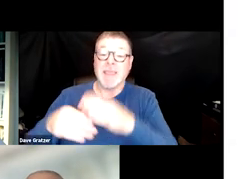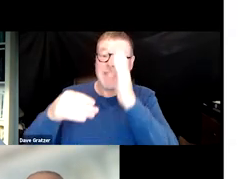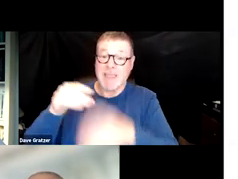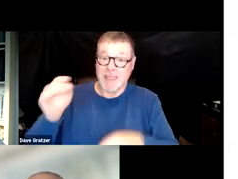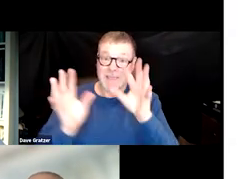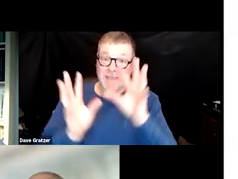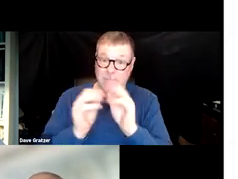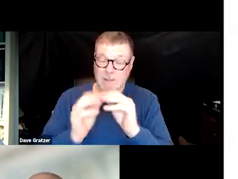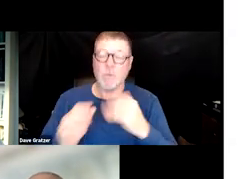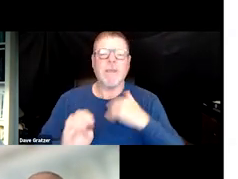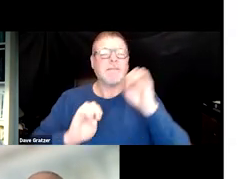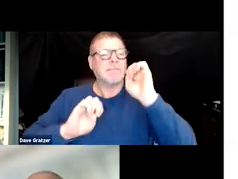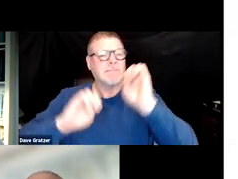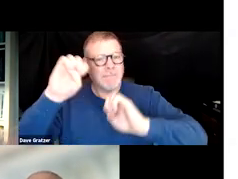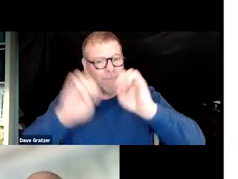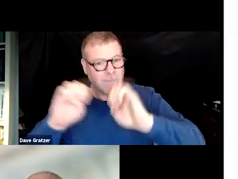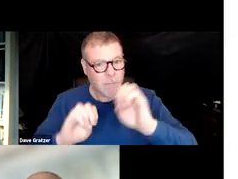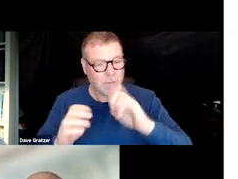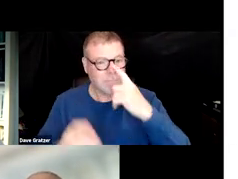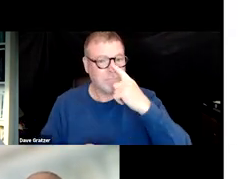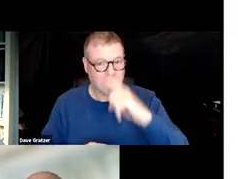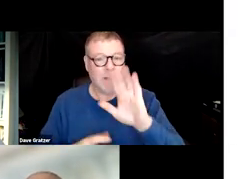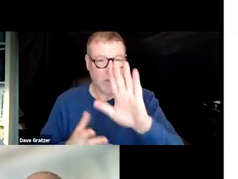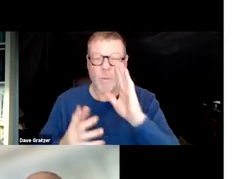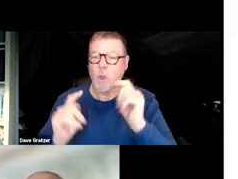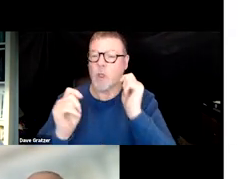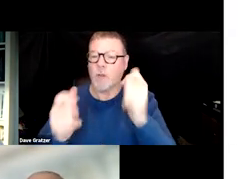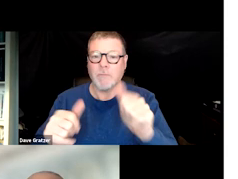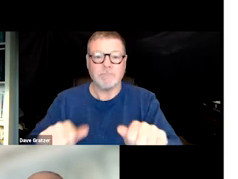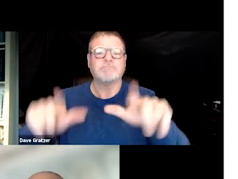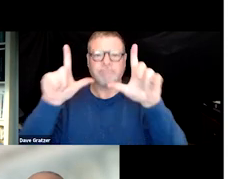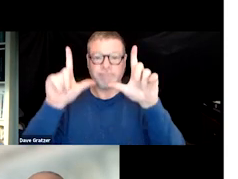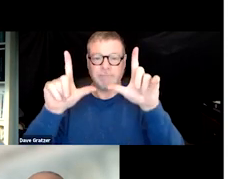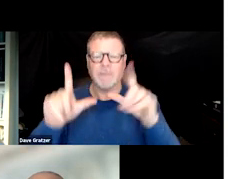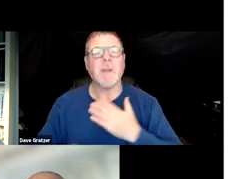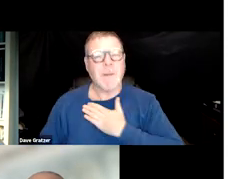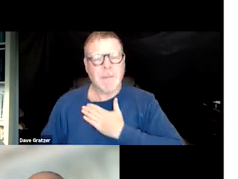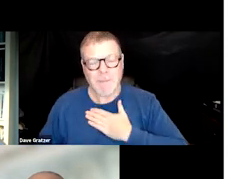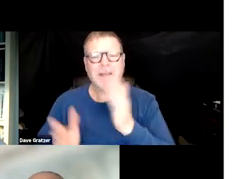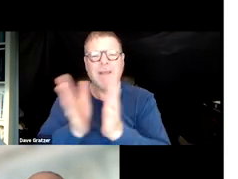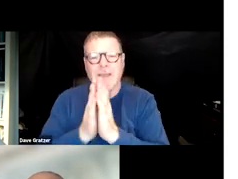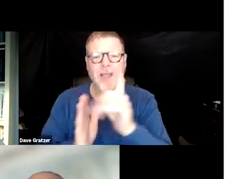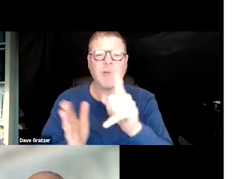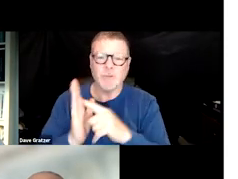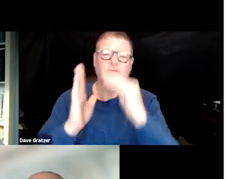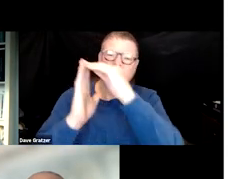we have an evaluation that your browser will automatically redirect you to. So we really kindly ask you to take that survey.